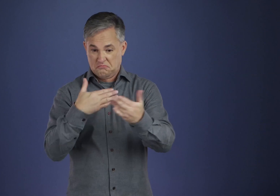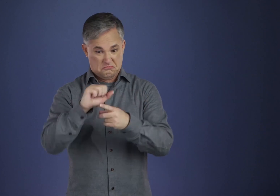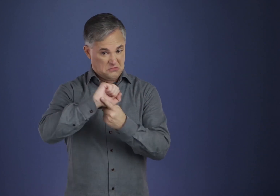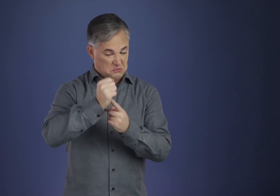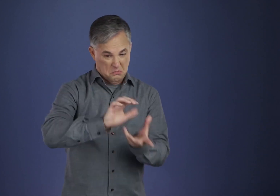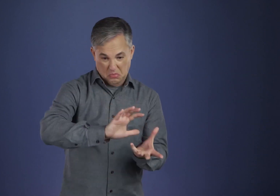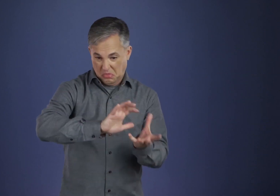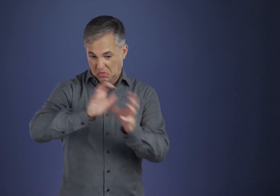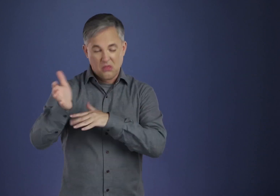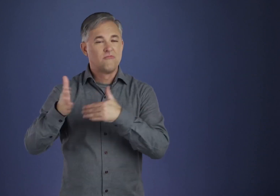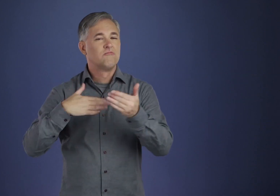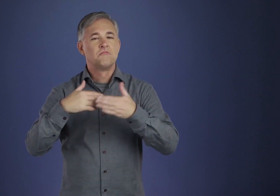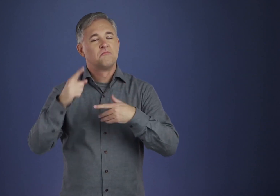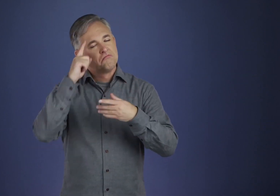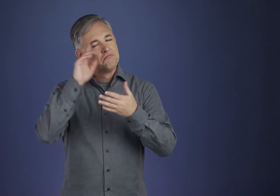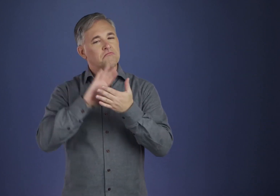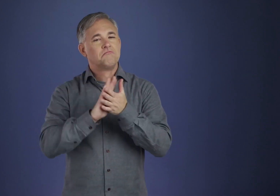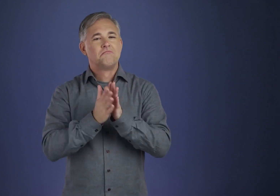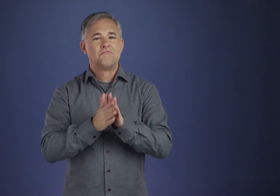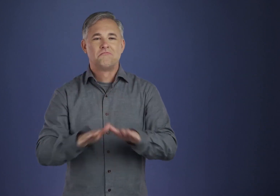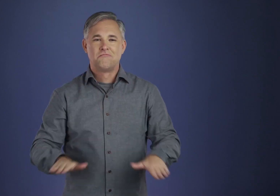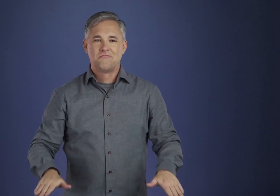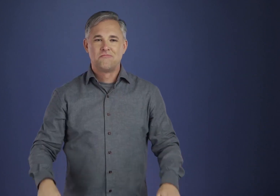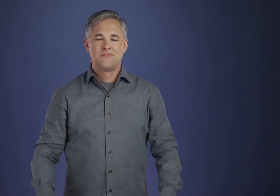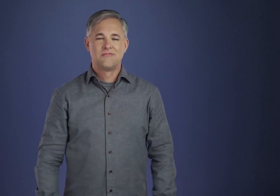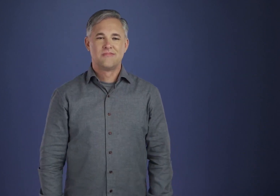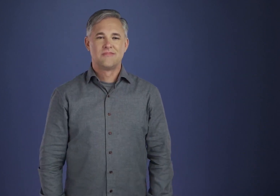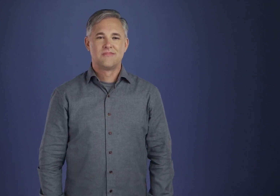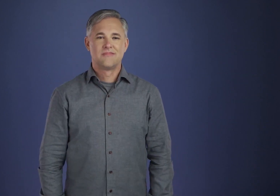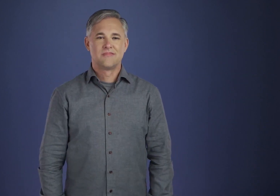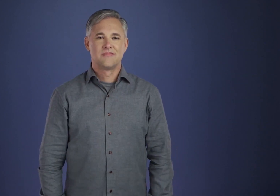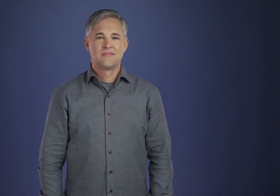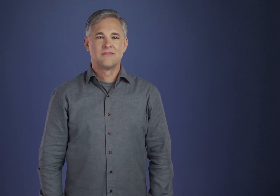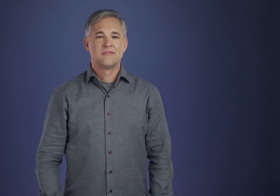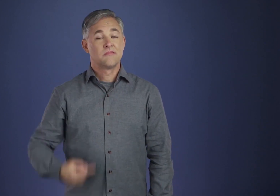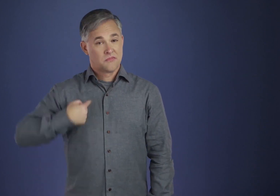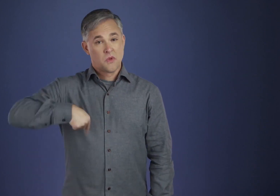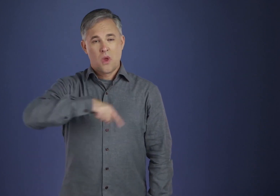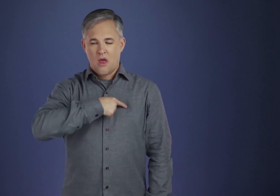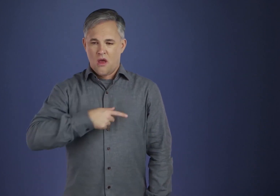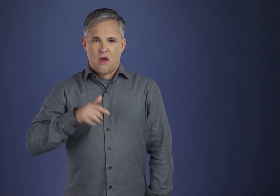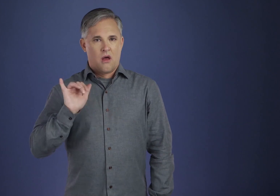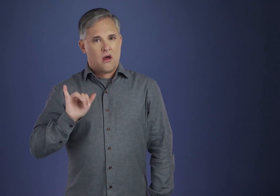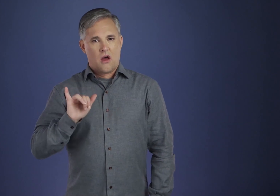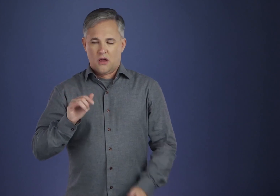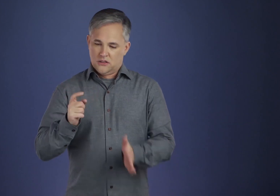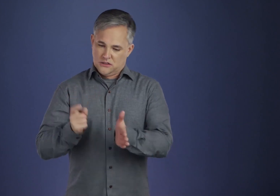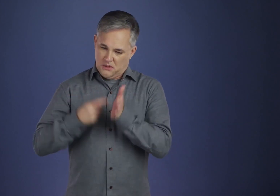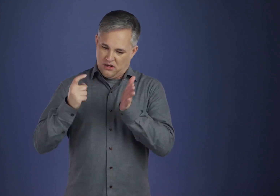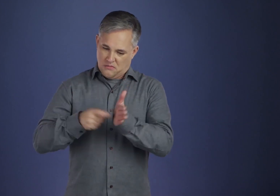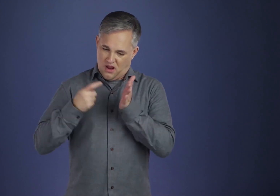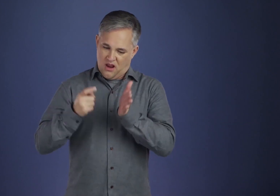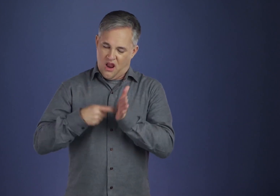which can stand firm in the face of difficult circumstances. We discover that we do receive guidance for our lives